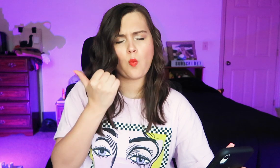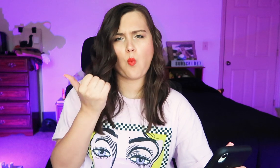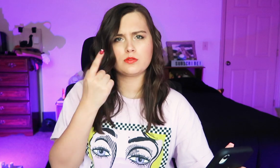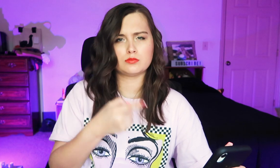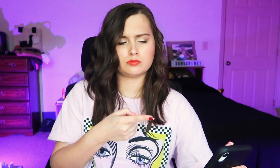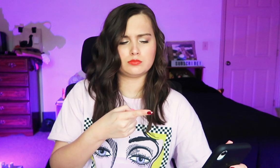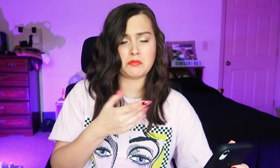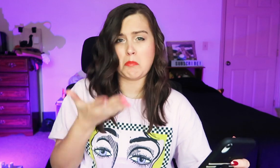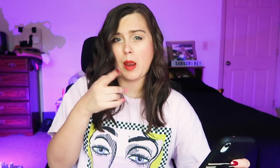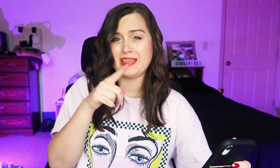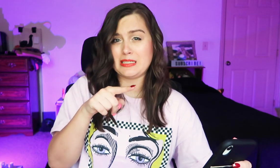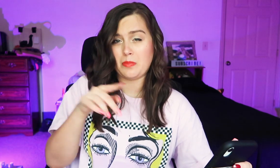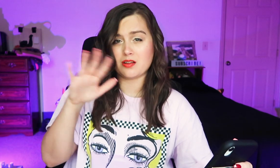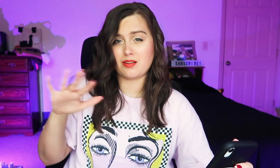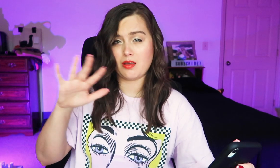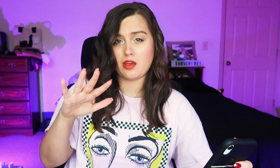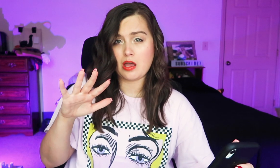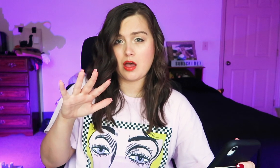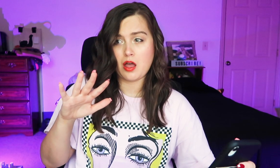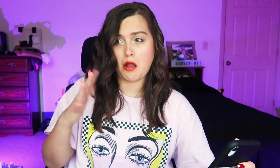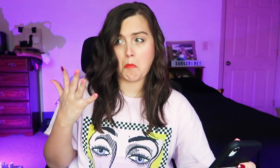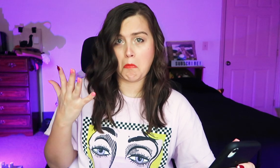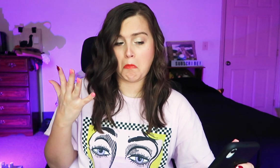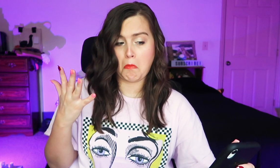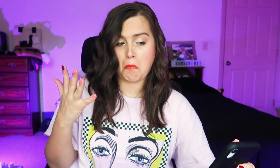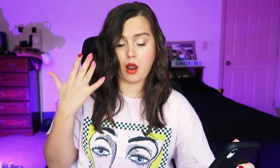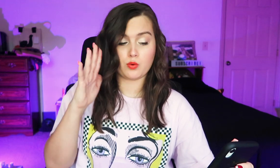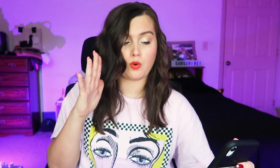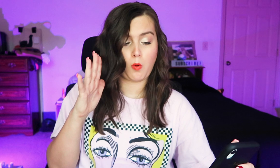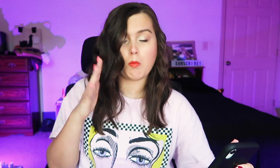Which is the right one? Maybe it depends on the area? I don't know.